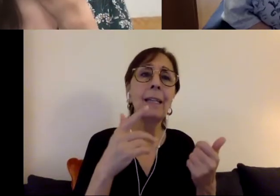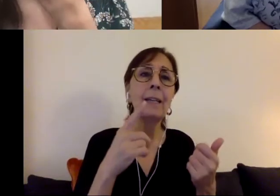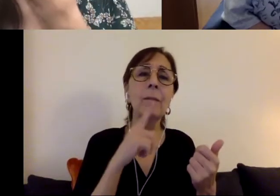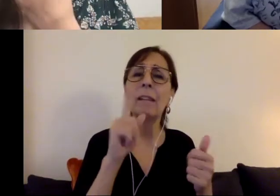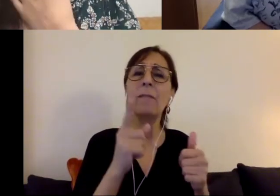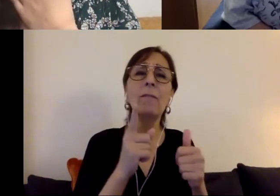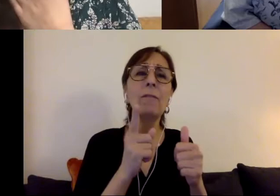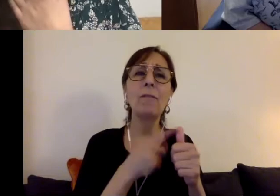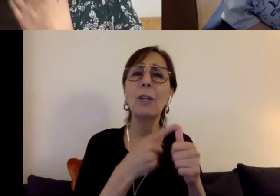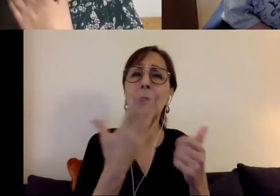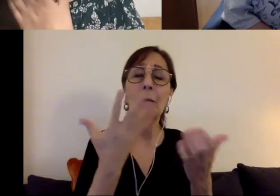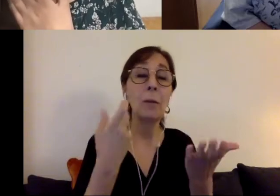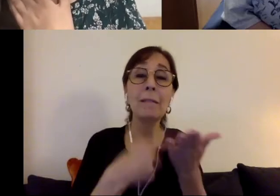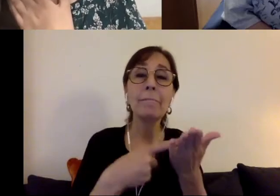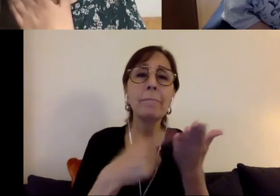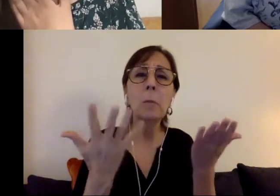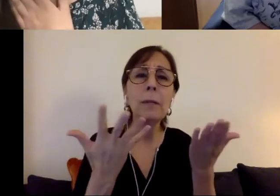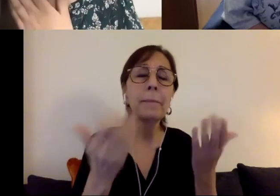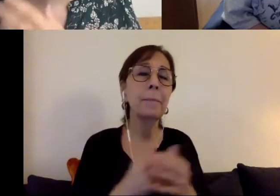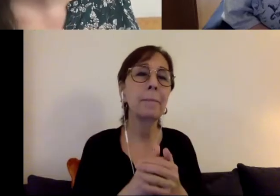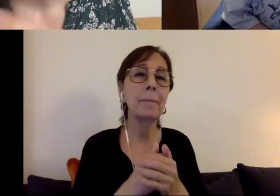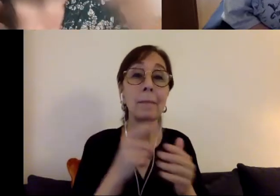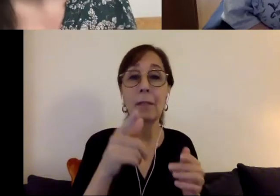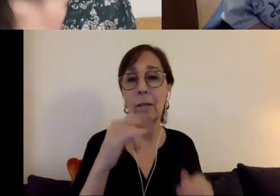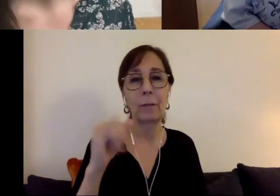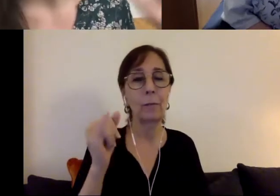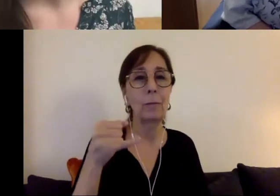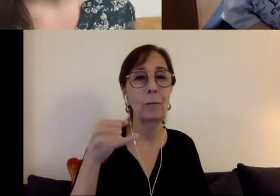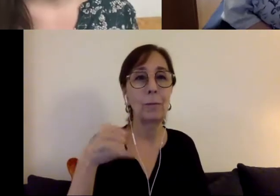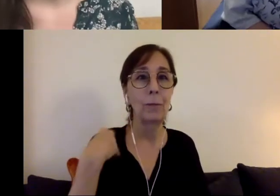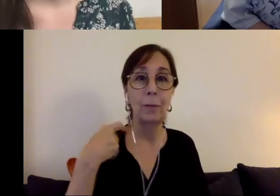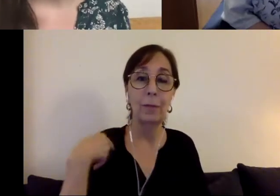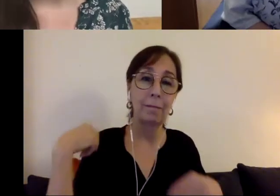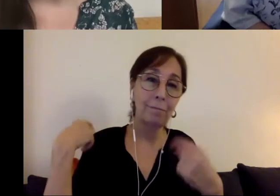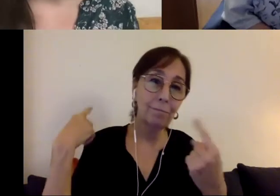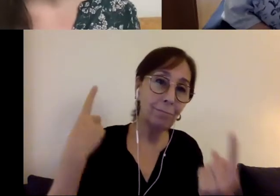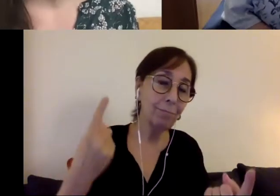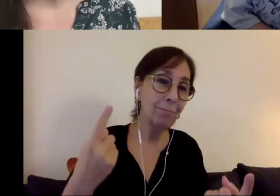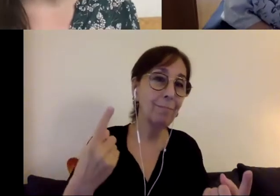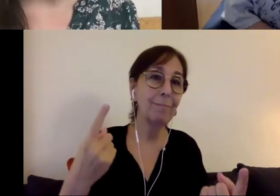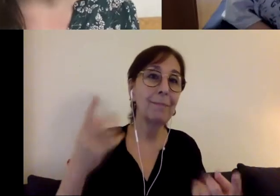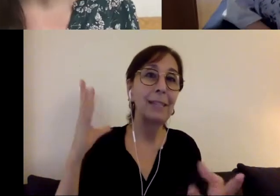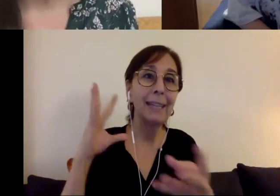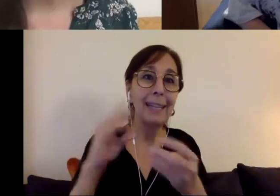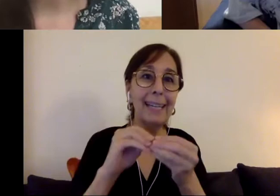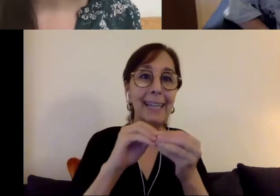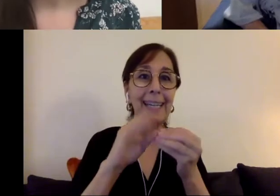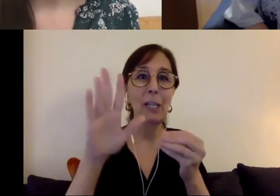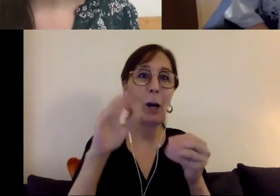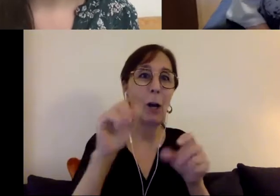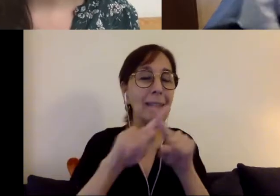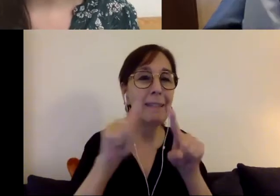to you about Judy is you've had such a long and and storied career and so I